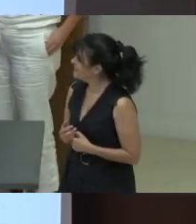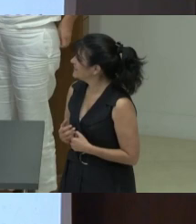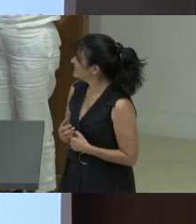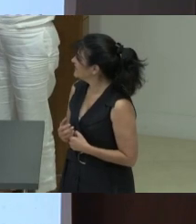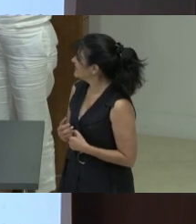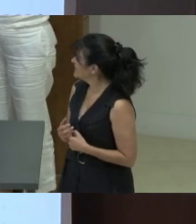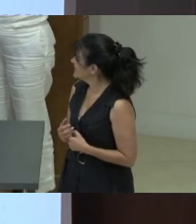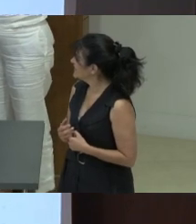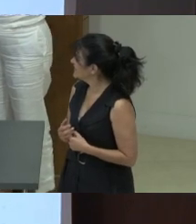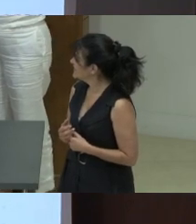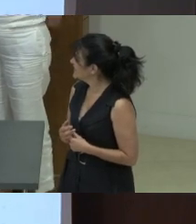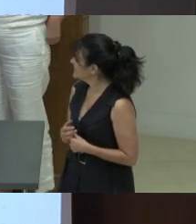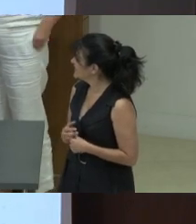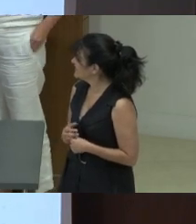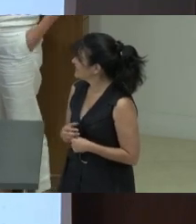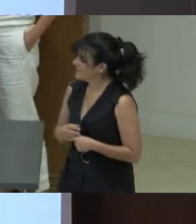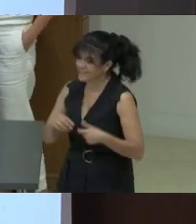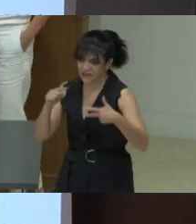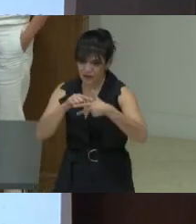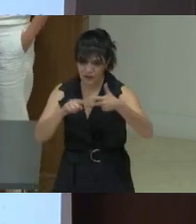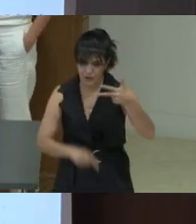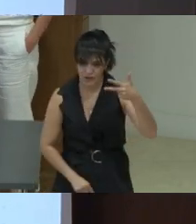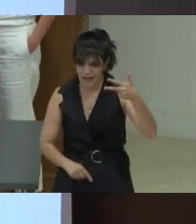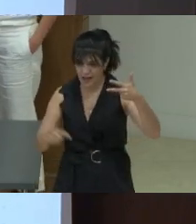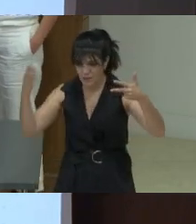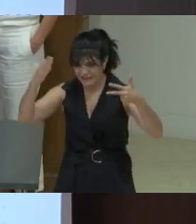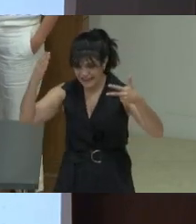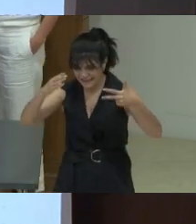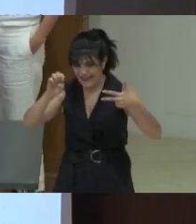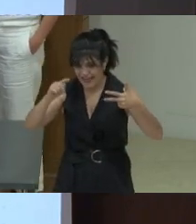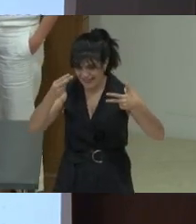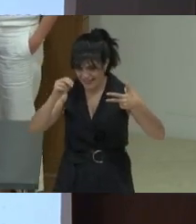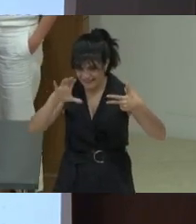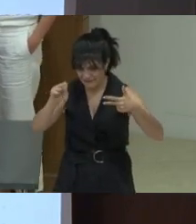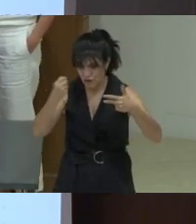From Shield to Clarity: Reframing Disability Ethics for a Safer Church.